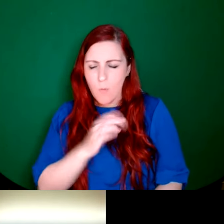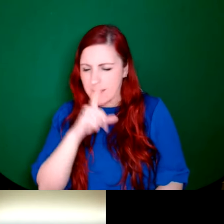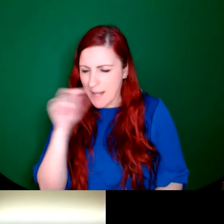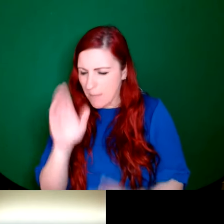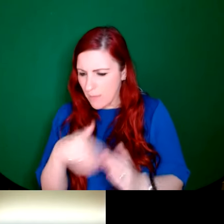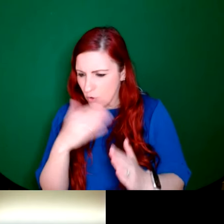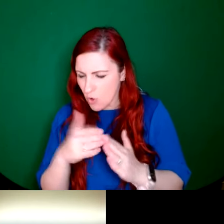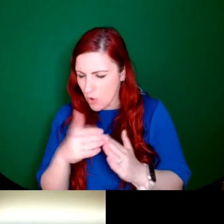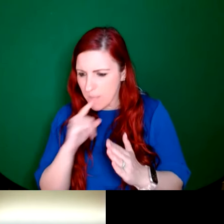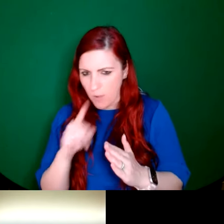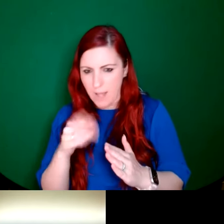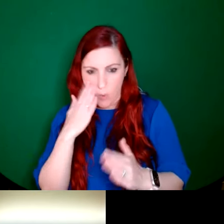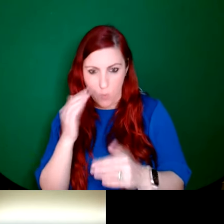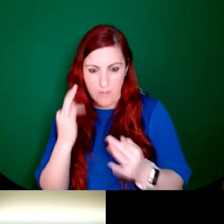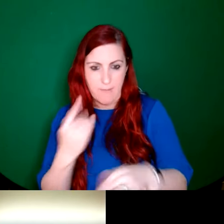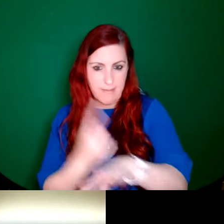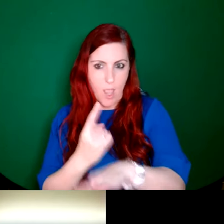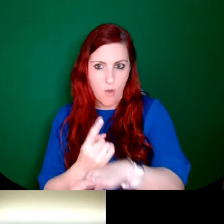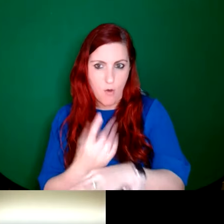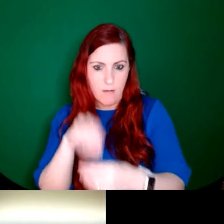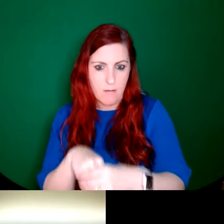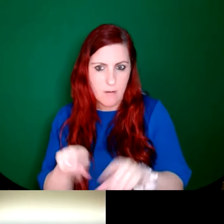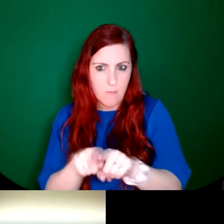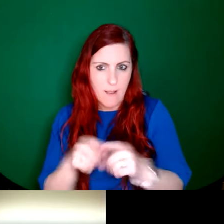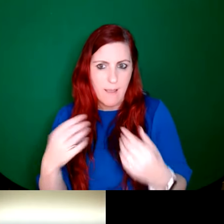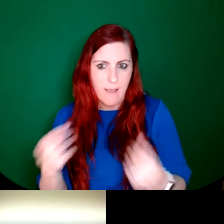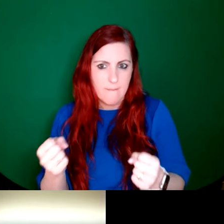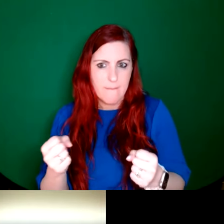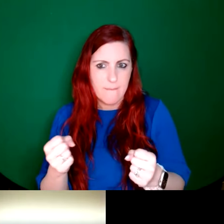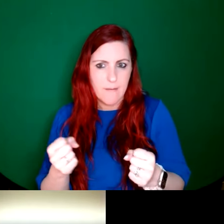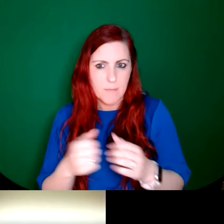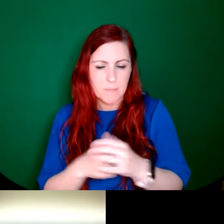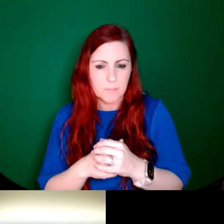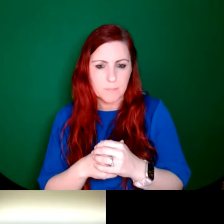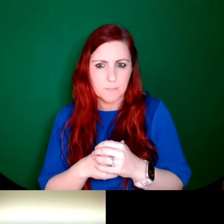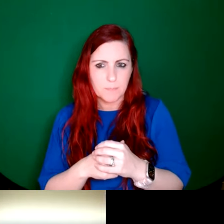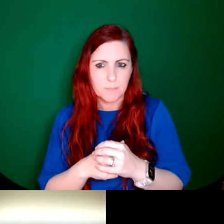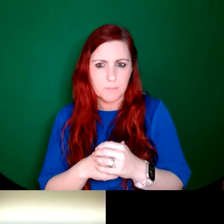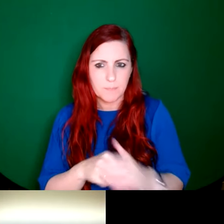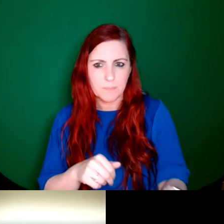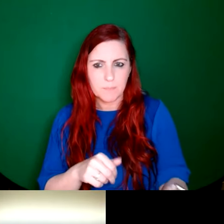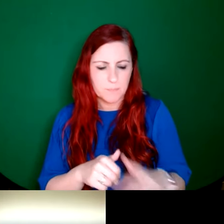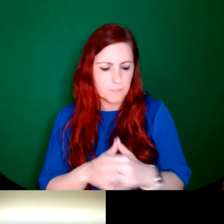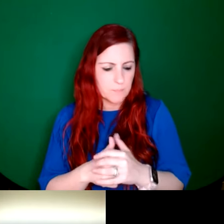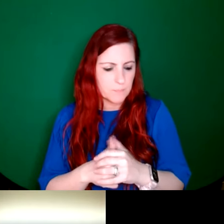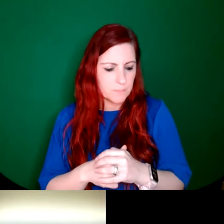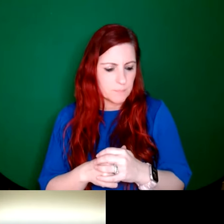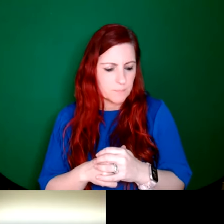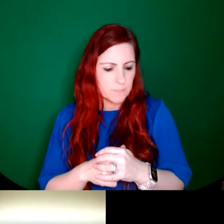made the Stations of the Cross in opus sectile quite famously for a church in Spiddal.